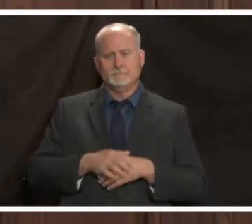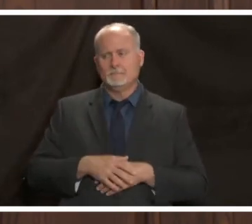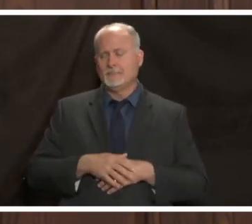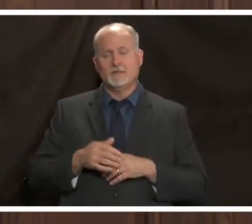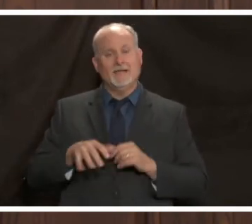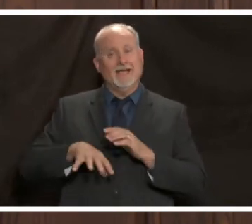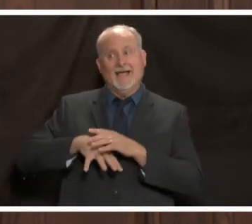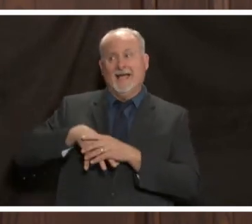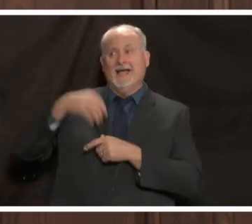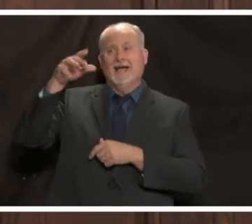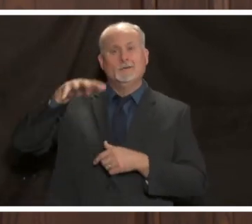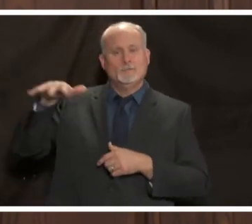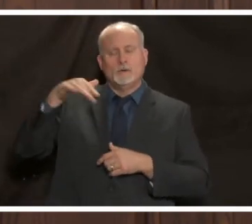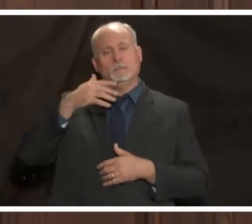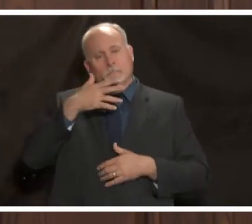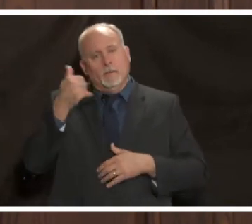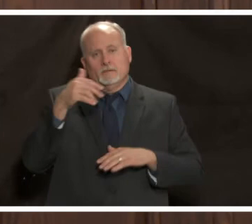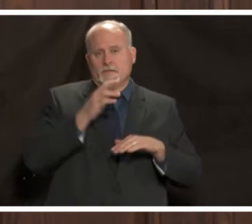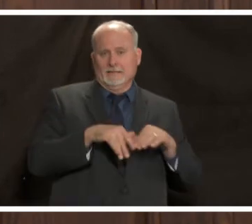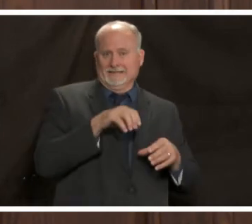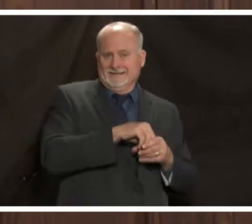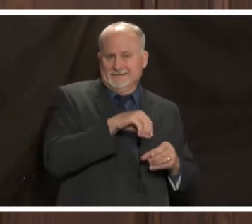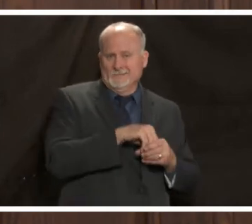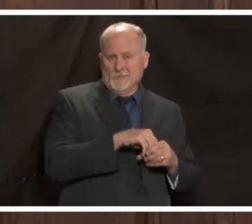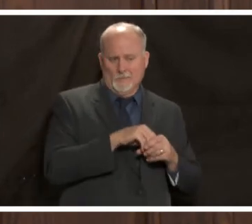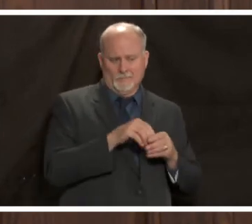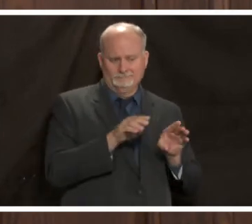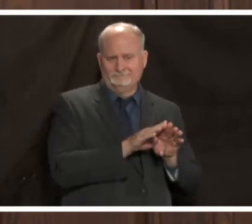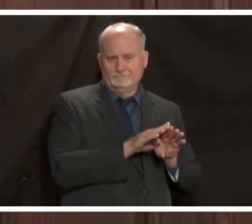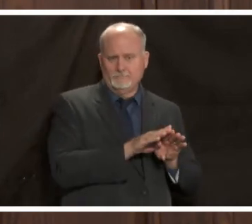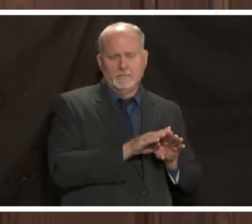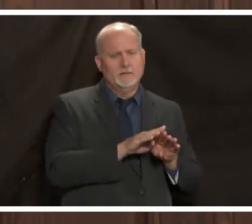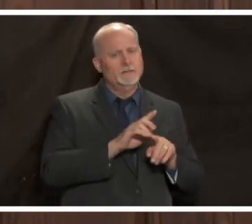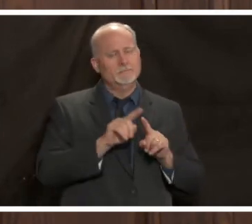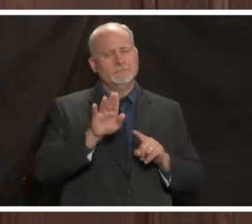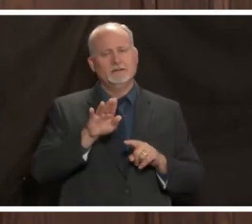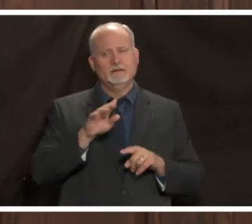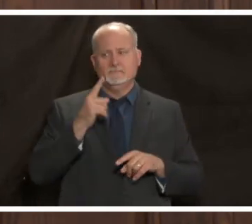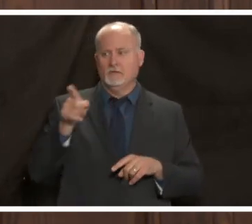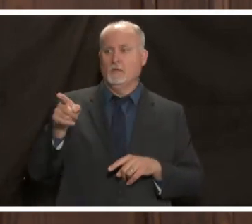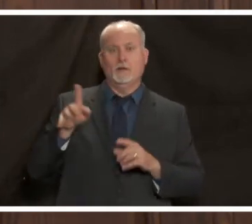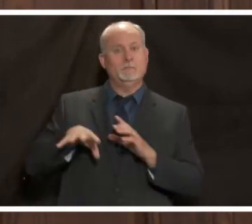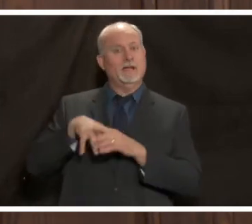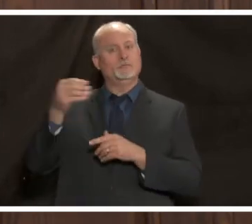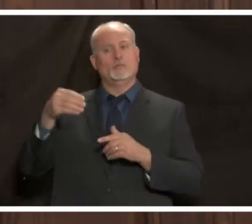is clearly better than indoors but we need to not let that give us a false sense of security